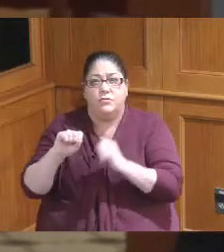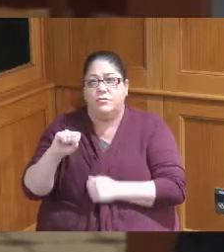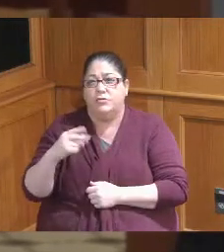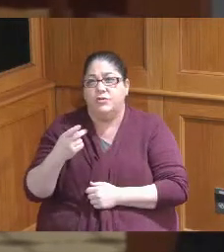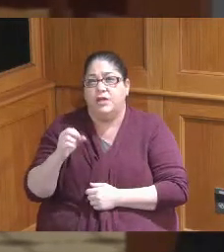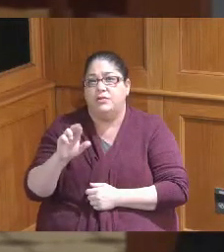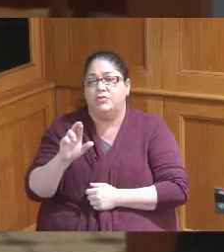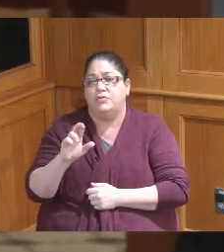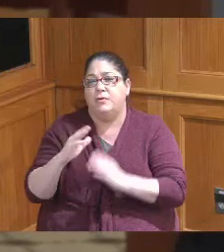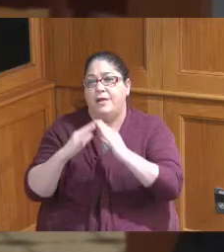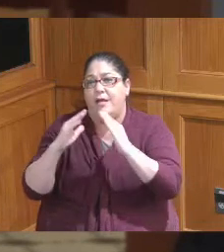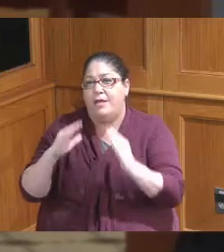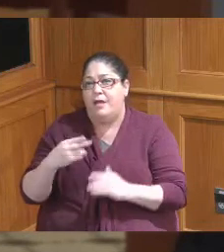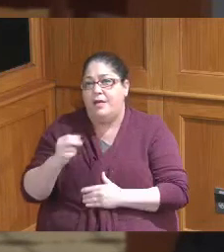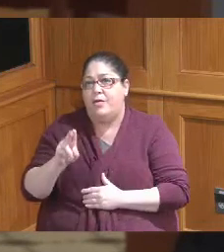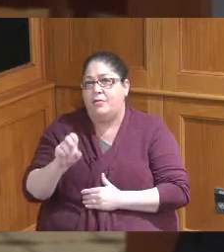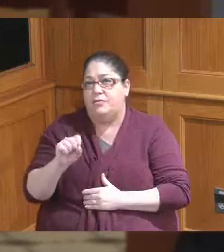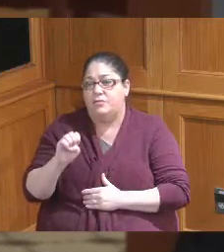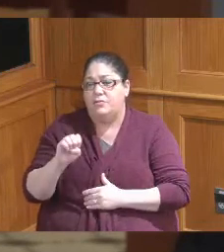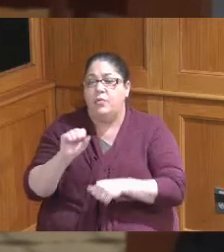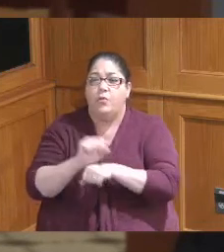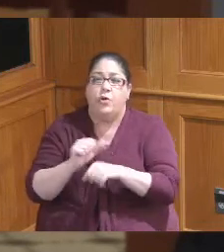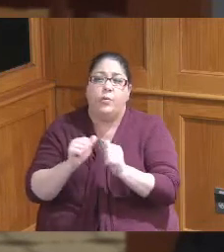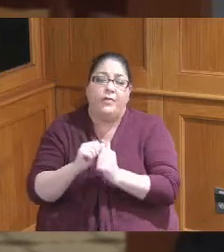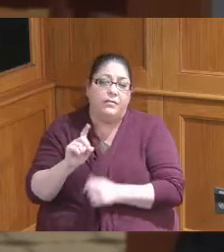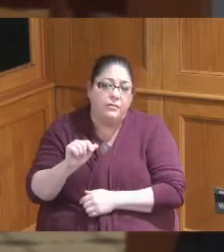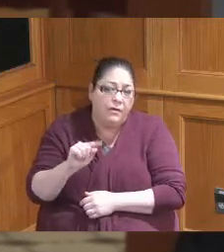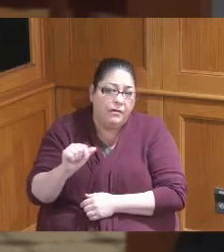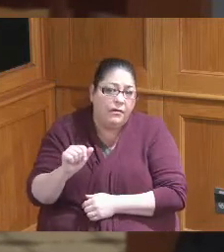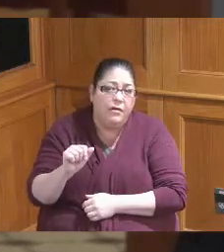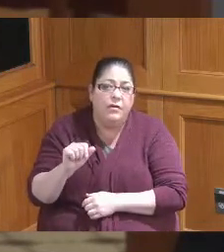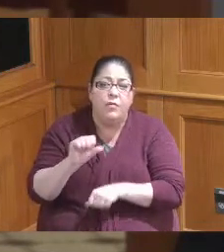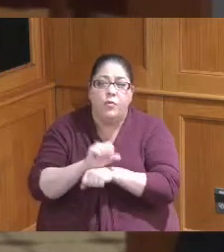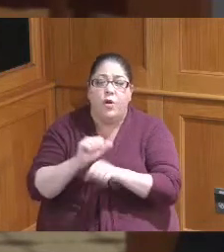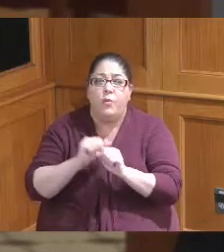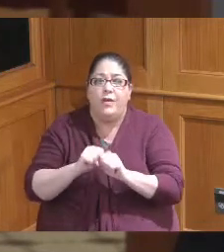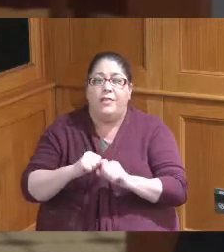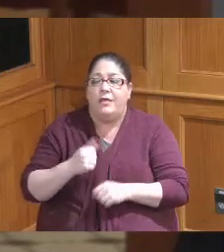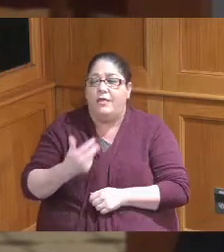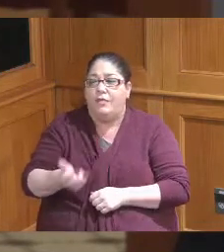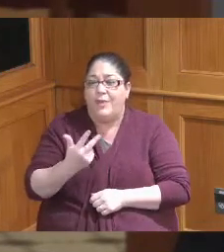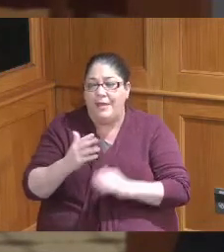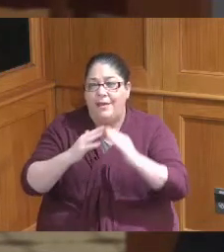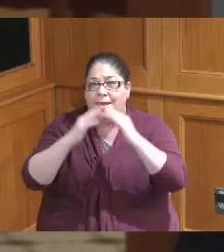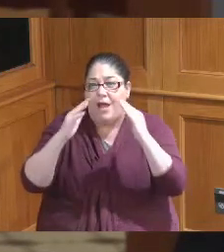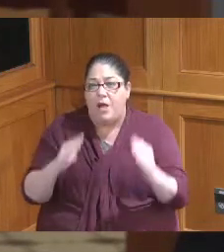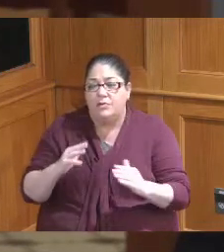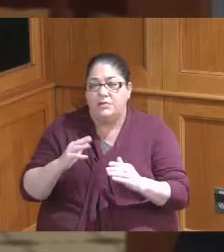quality improvement I work with data I work with three housing Navigators and we have a great team